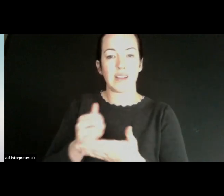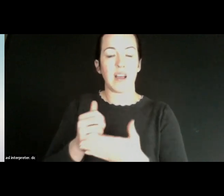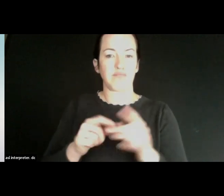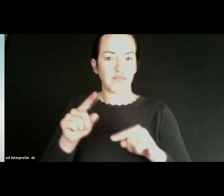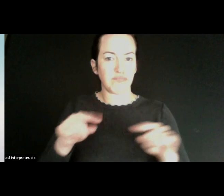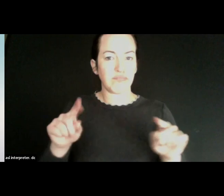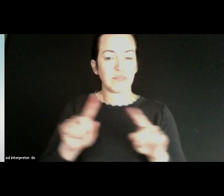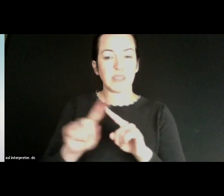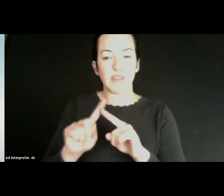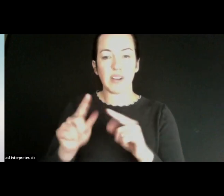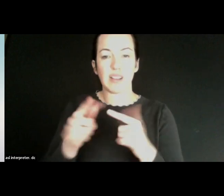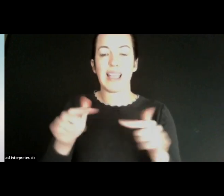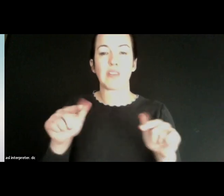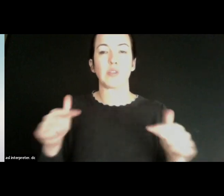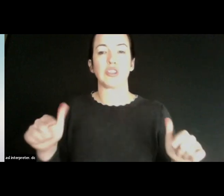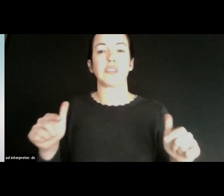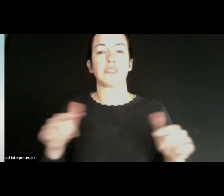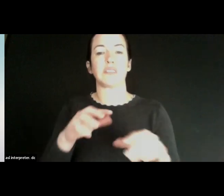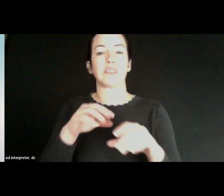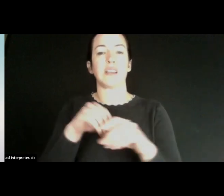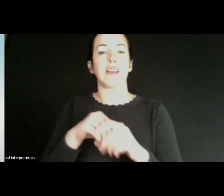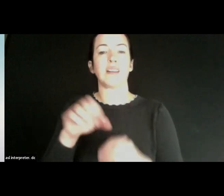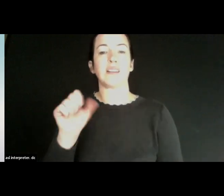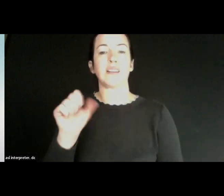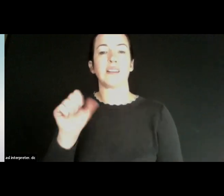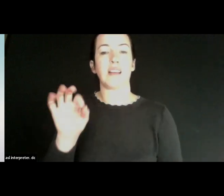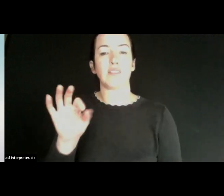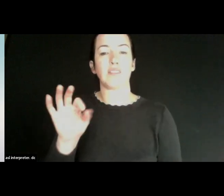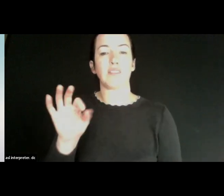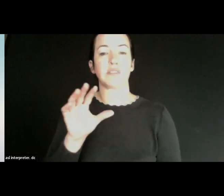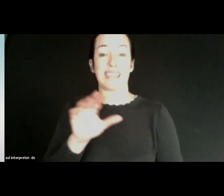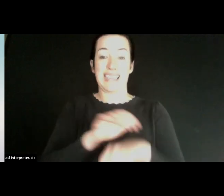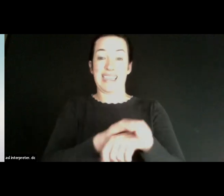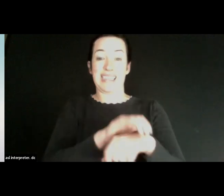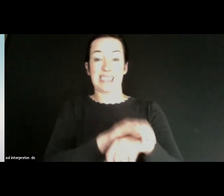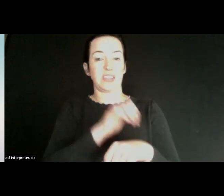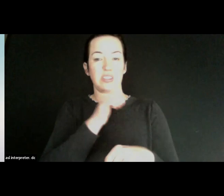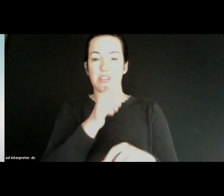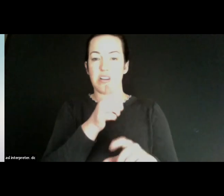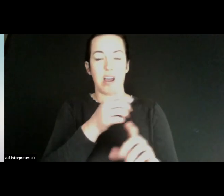know, many languages spoken in San Francisco and English is not the primary language spoken by many